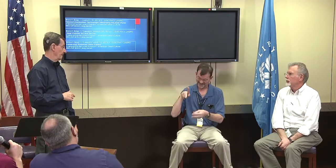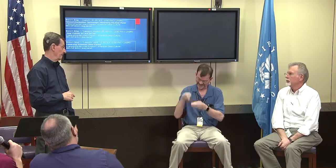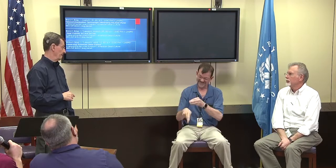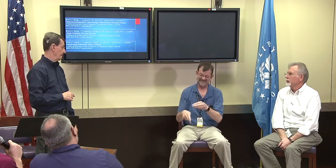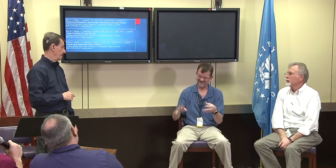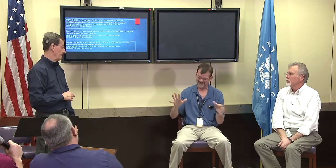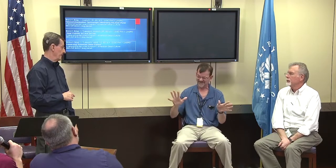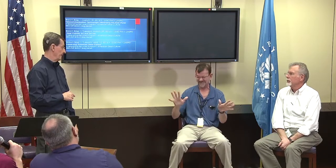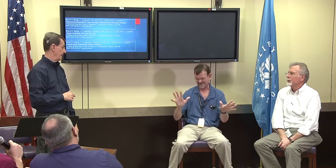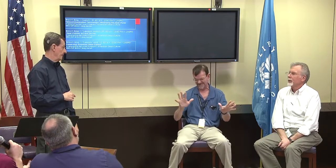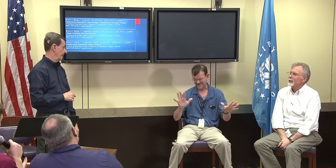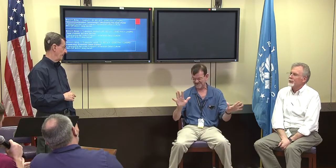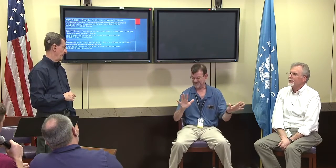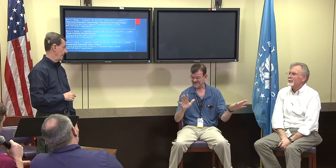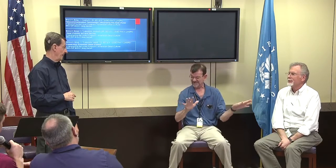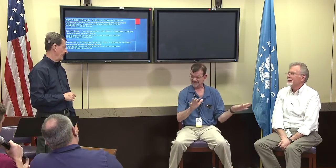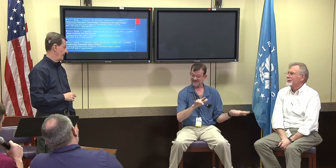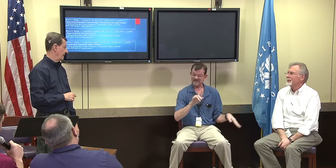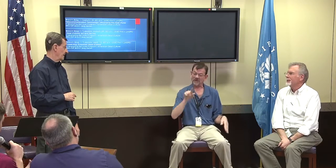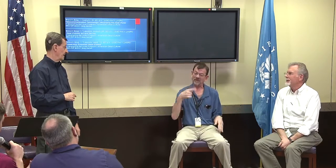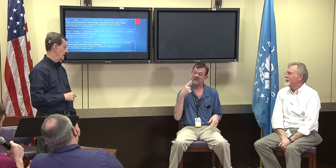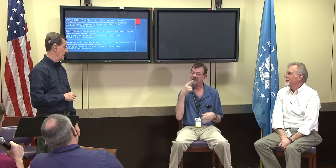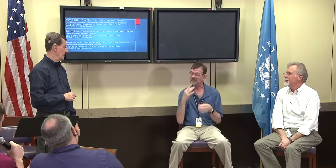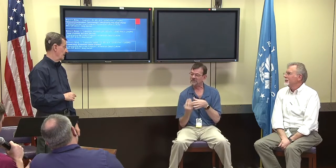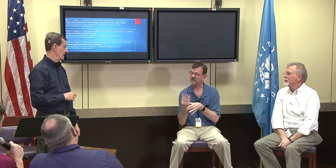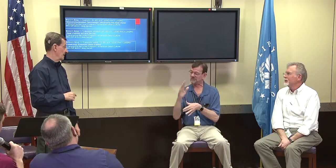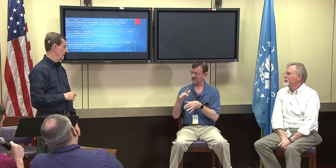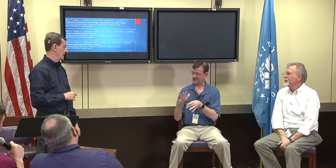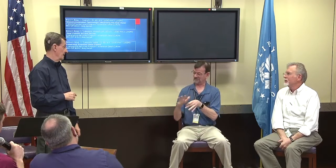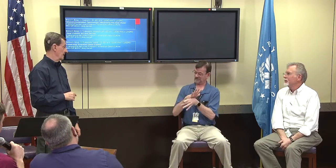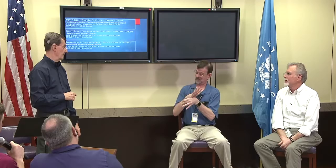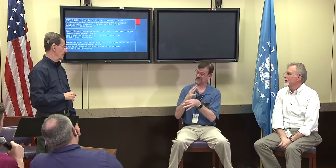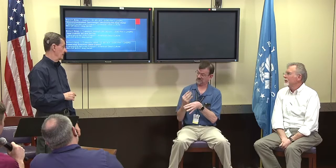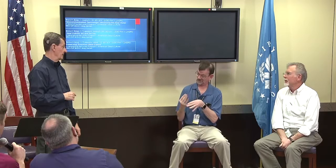We understand that cochlear implants have had an effect